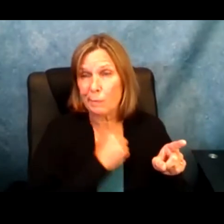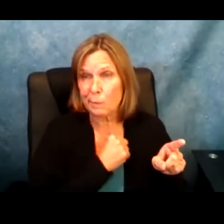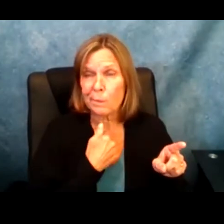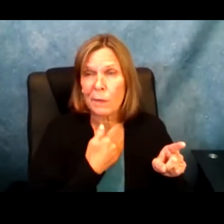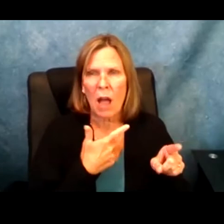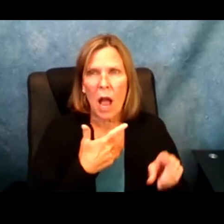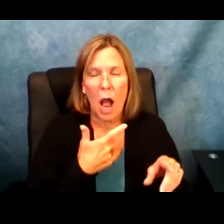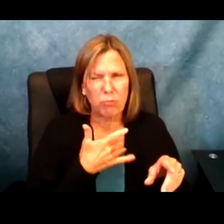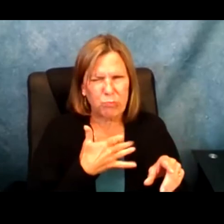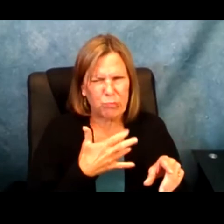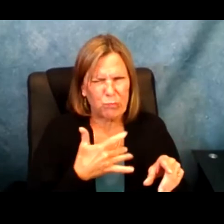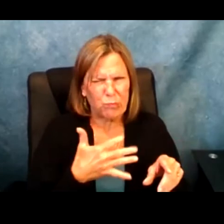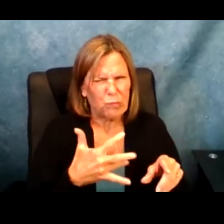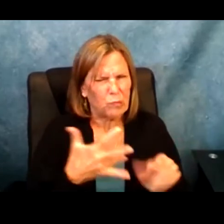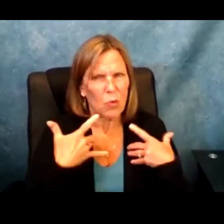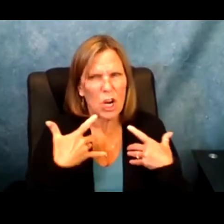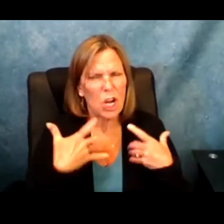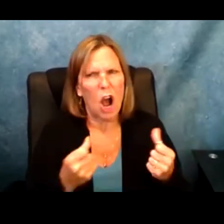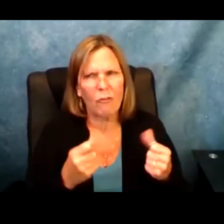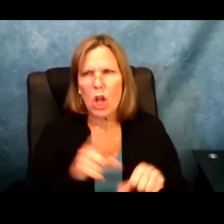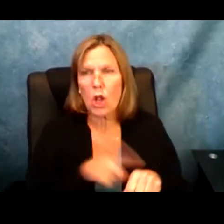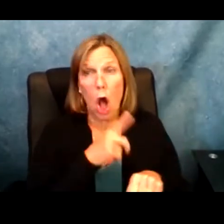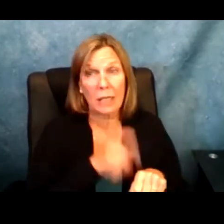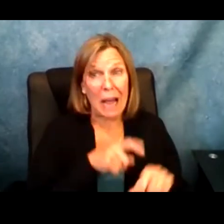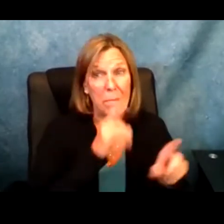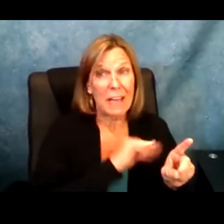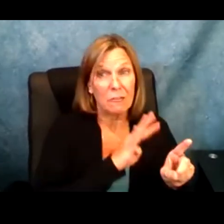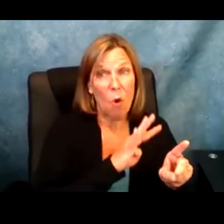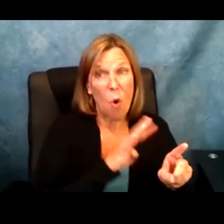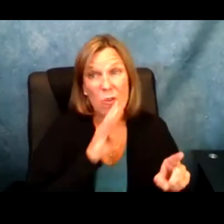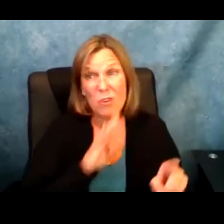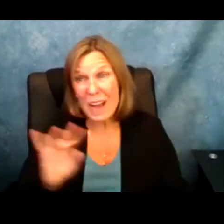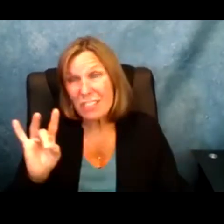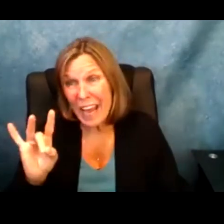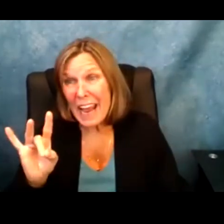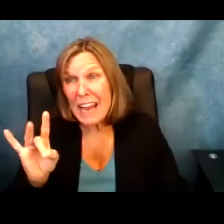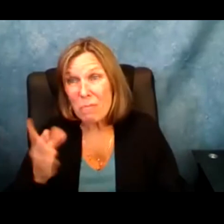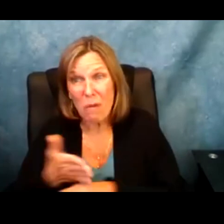just a -- it was a long battle to recovery. I must say. It took me from the time I was four